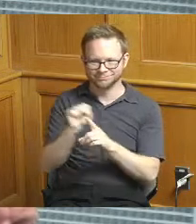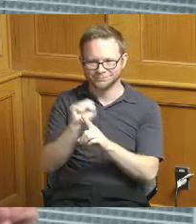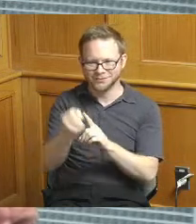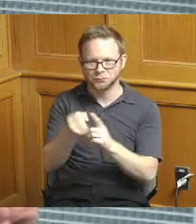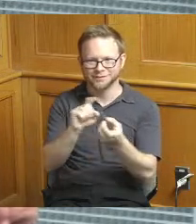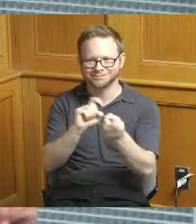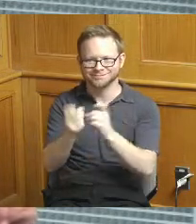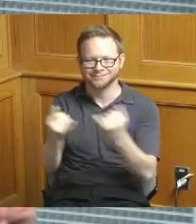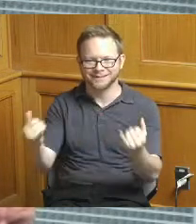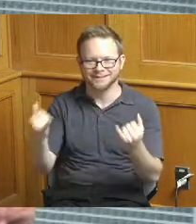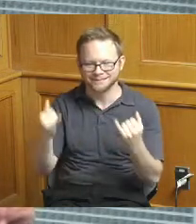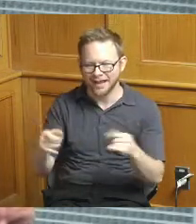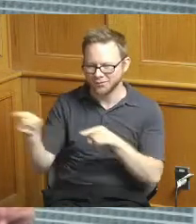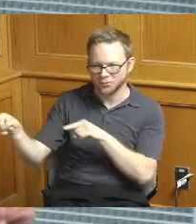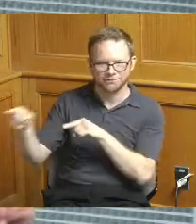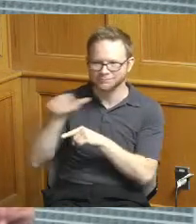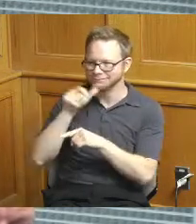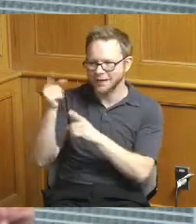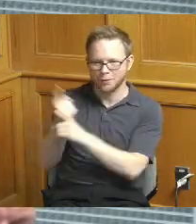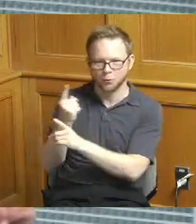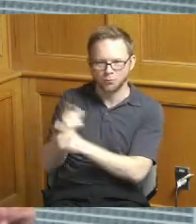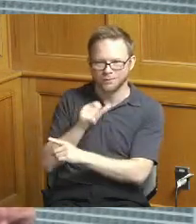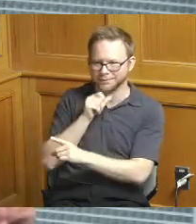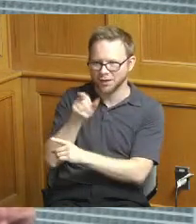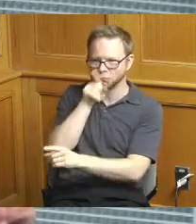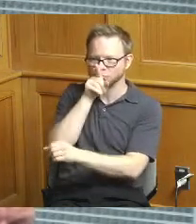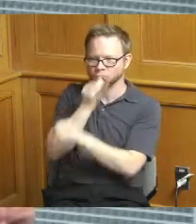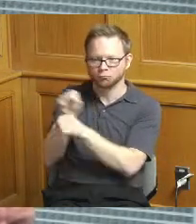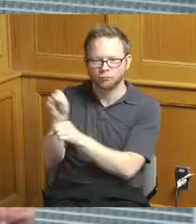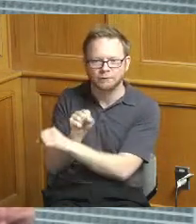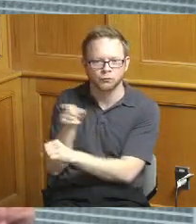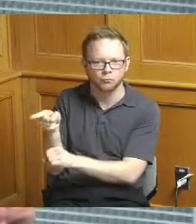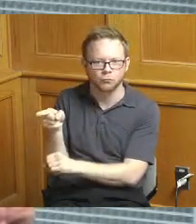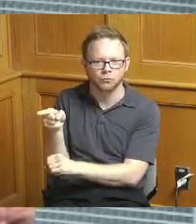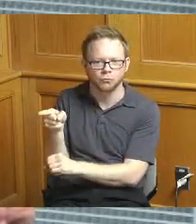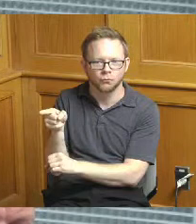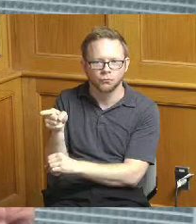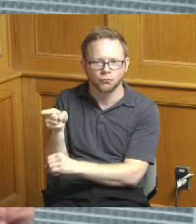off the mark of reality and the result is you end up with projects that that's that's likely